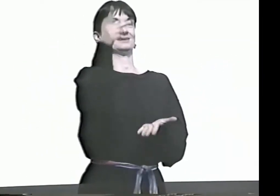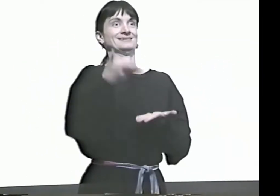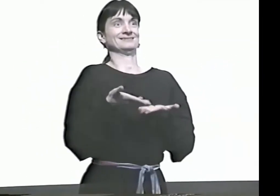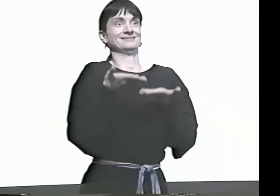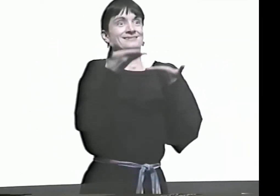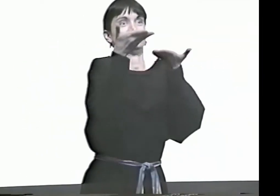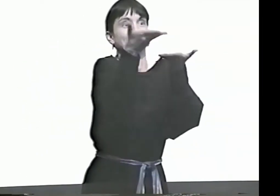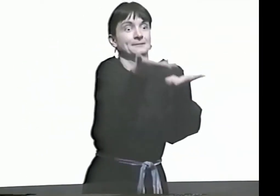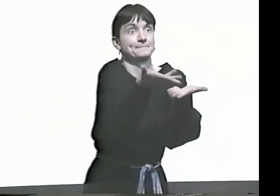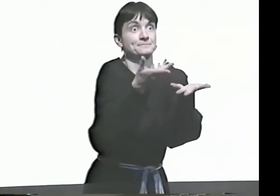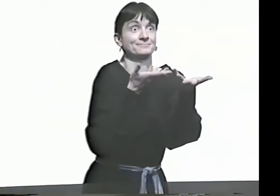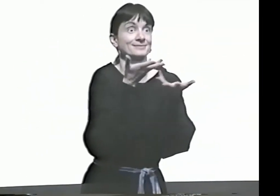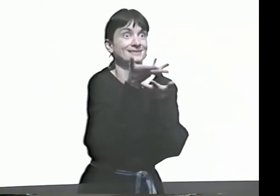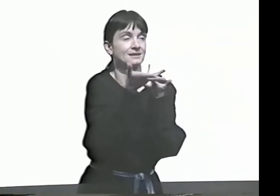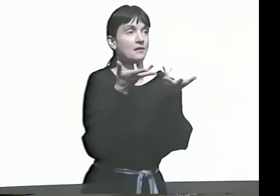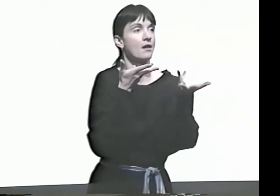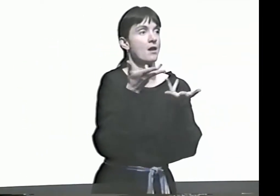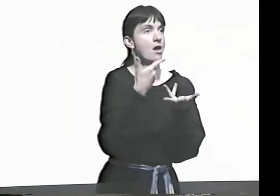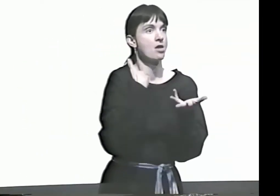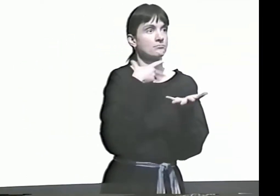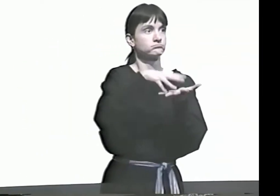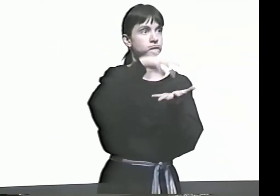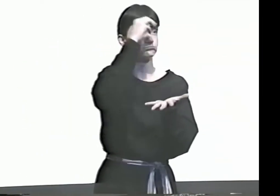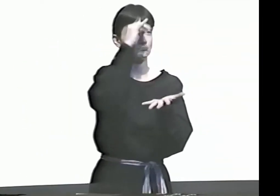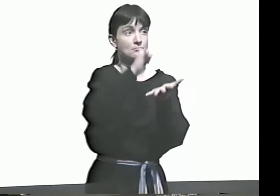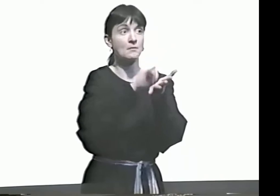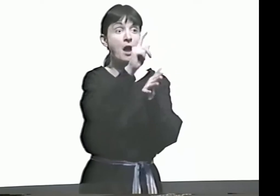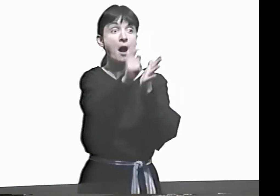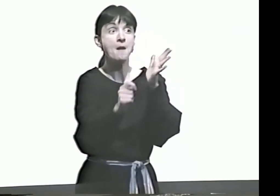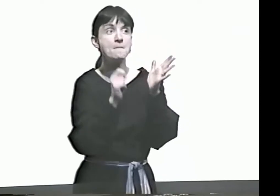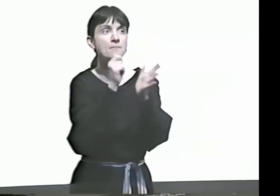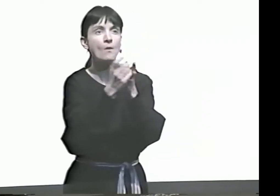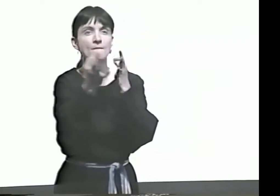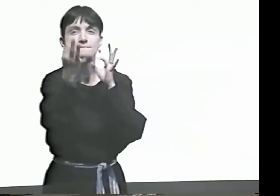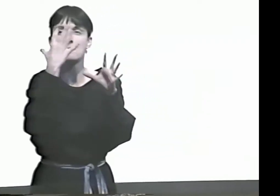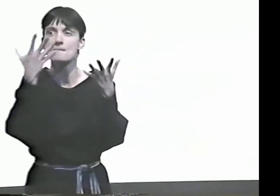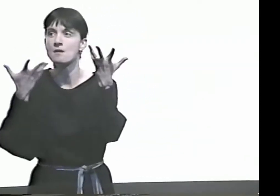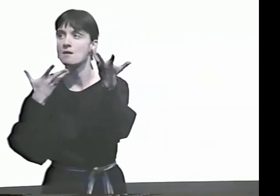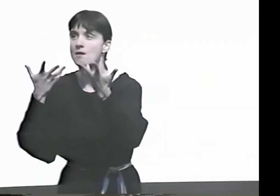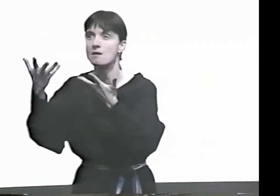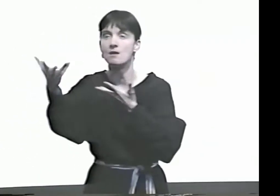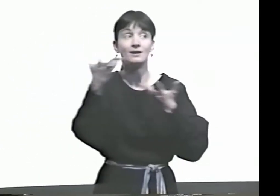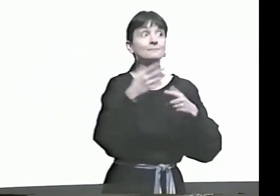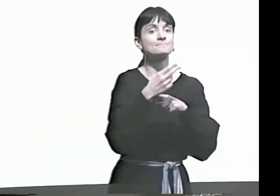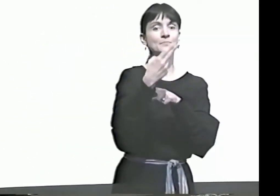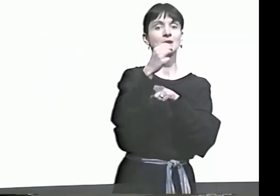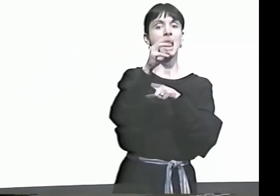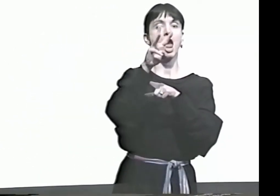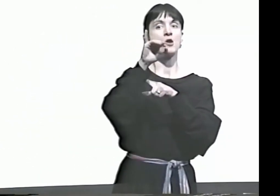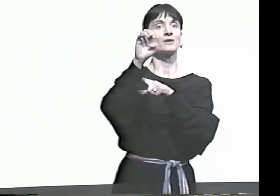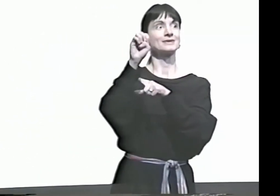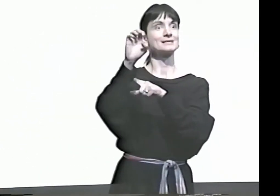AND PRESENT MY POETRY TO PEOPLE," AND DURING THAT TIME, I GOT SO MUCH FEEDBACK.